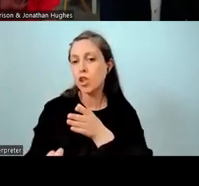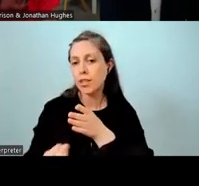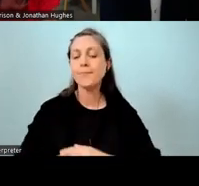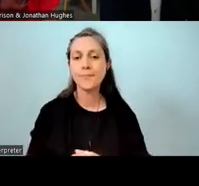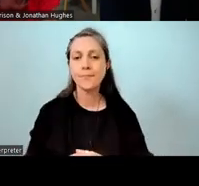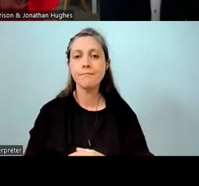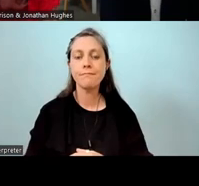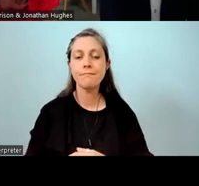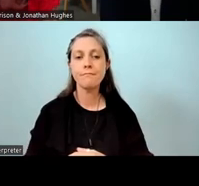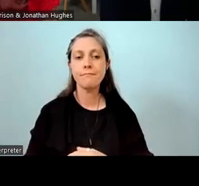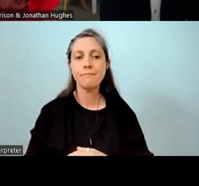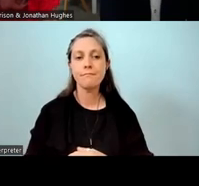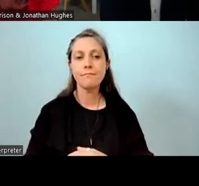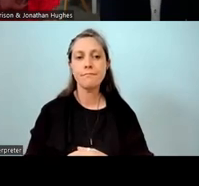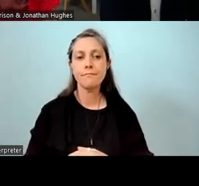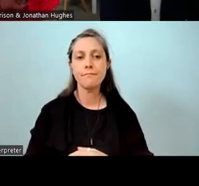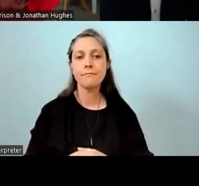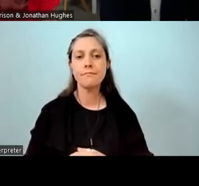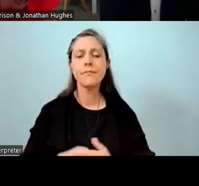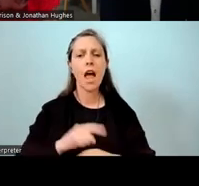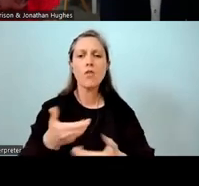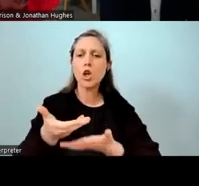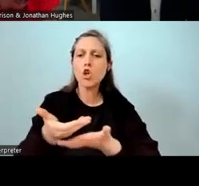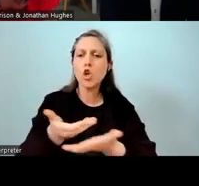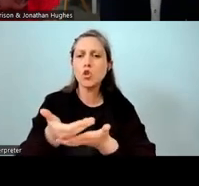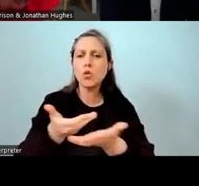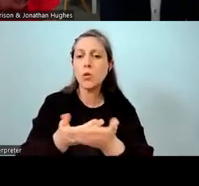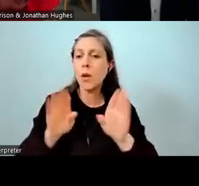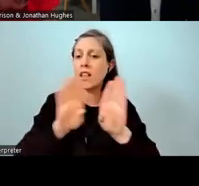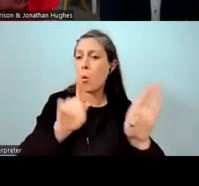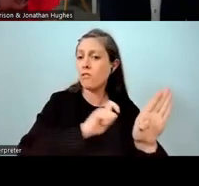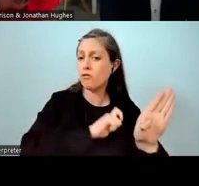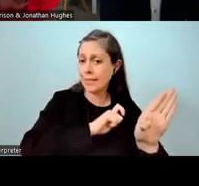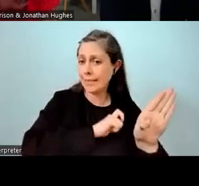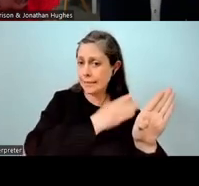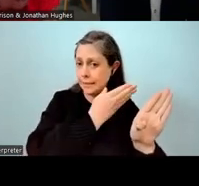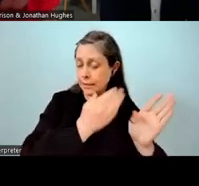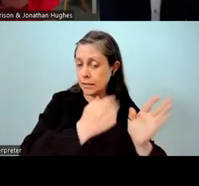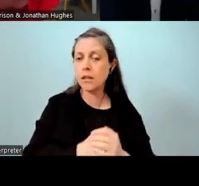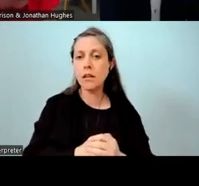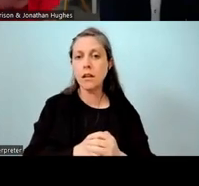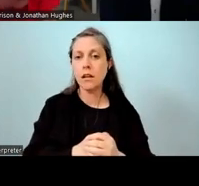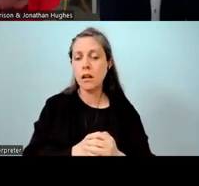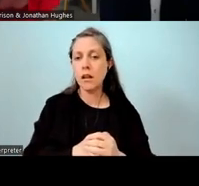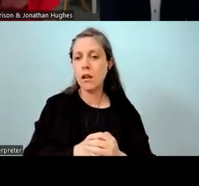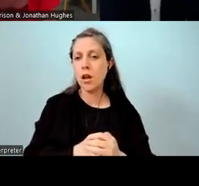And then in terms of the consultation with board of trustees, really you are always monitoring that, aren't you?